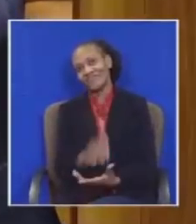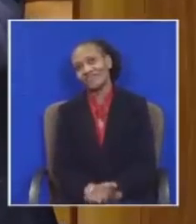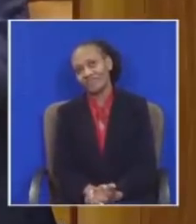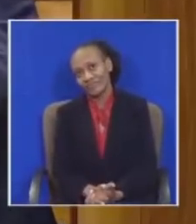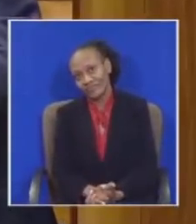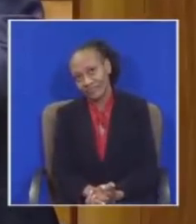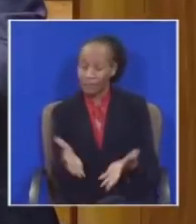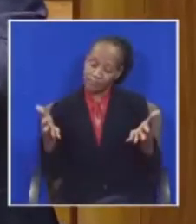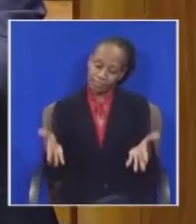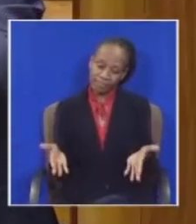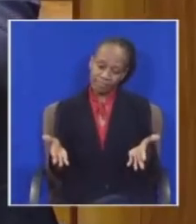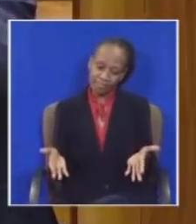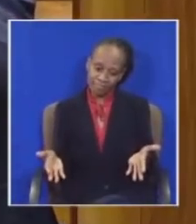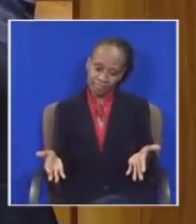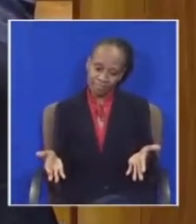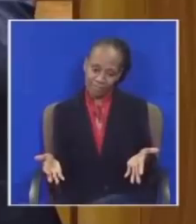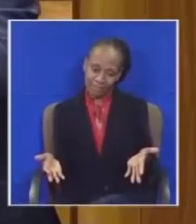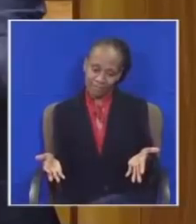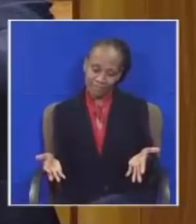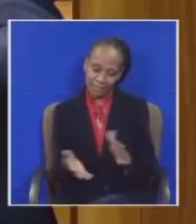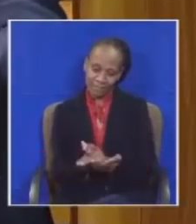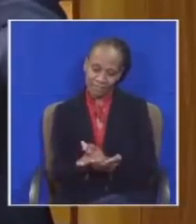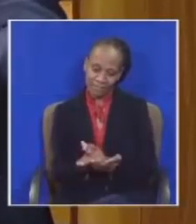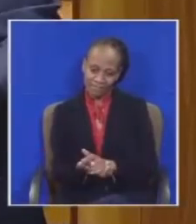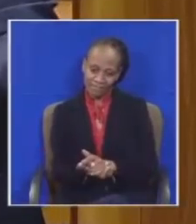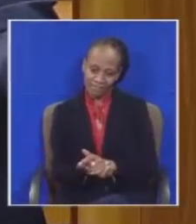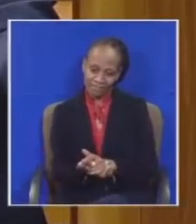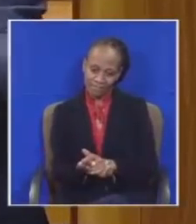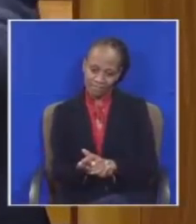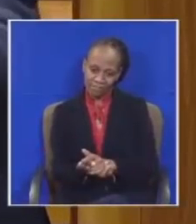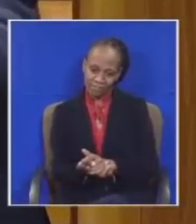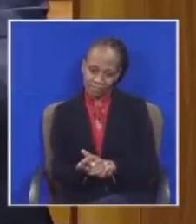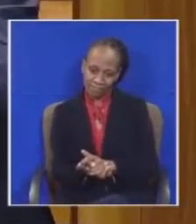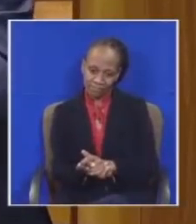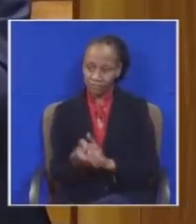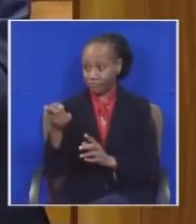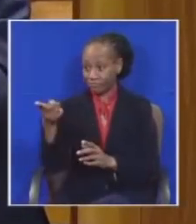Now You want me to break the law